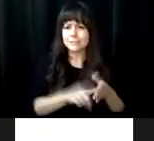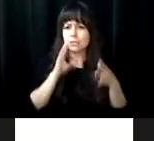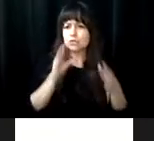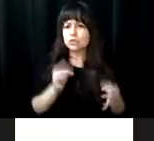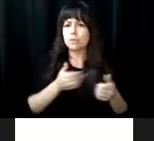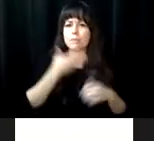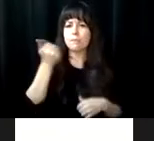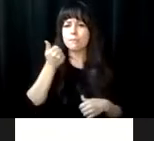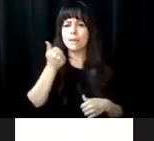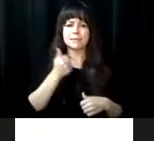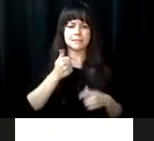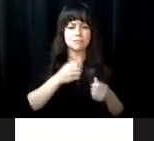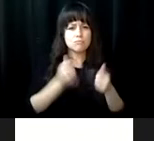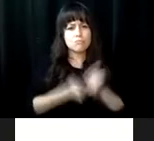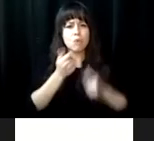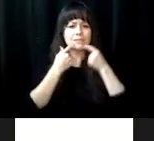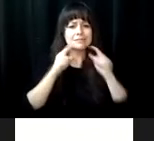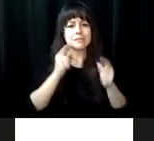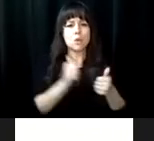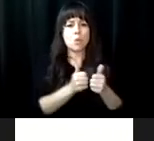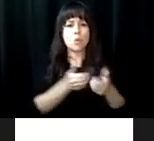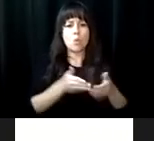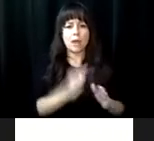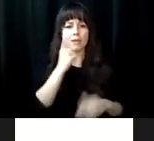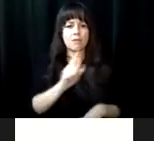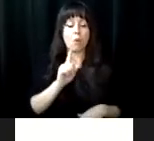been conducted over several years to determine the most effective